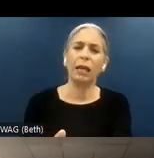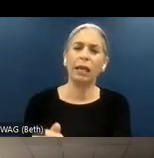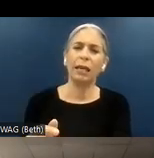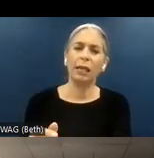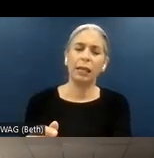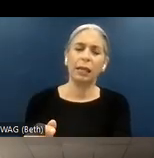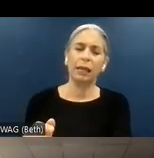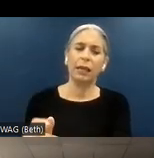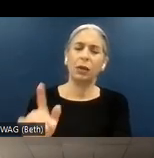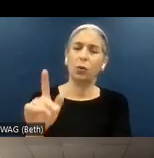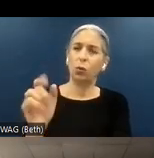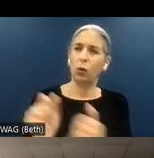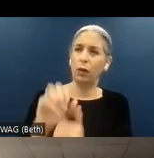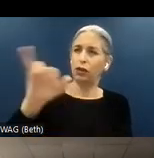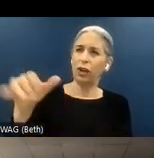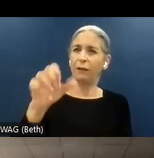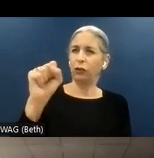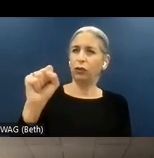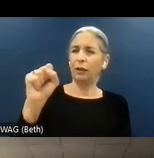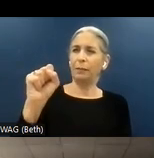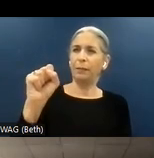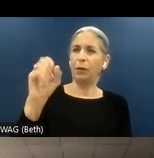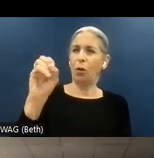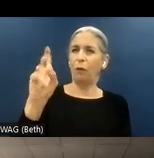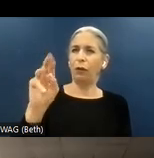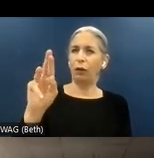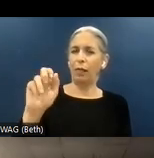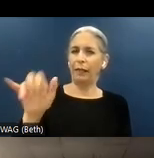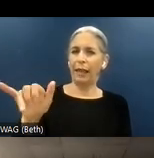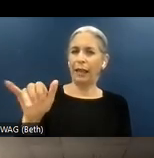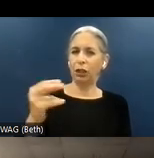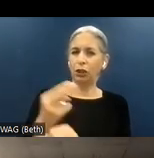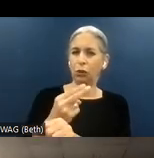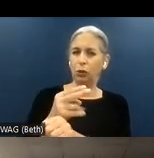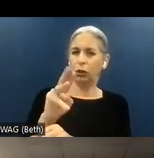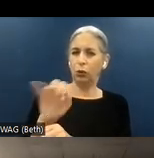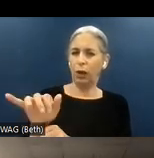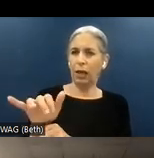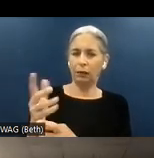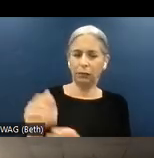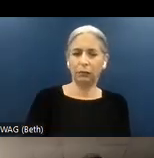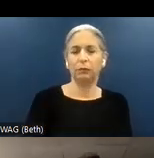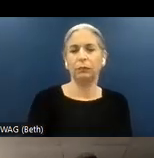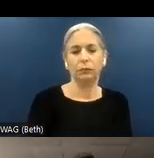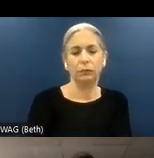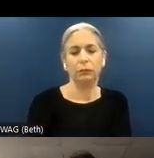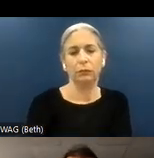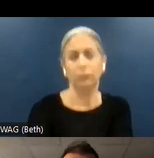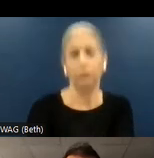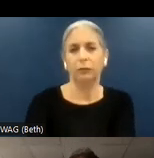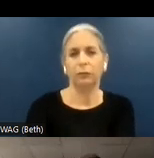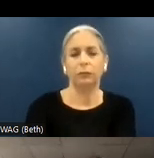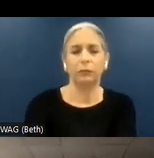a JavaScript overlay, like accessiBe or UserWay, on their site?